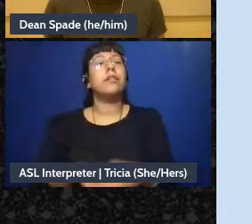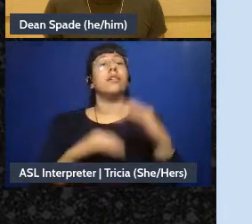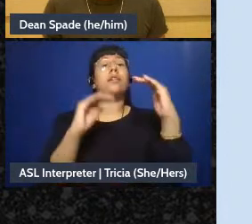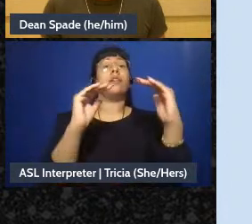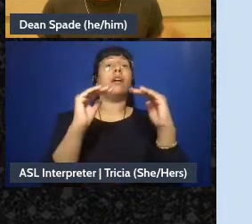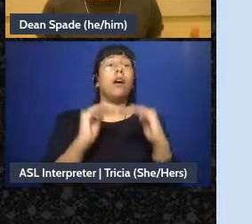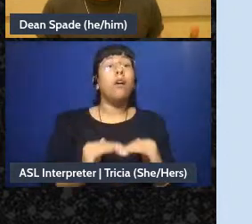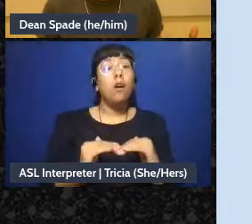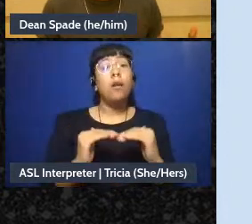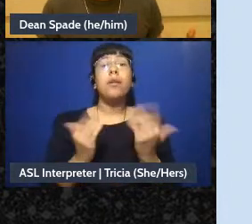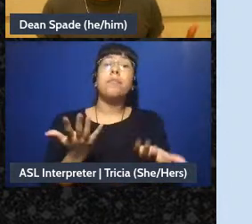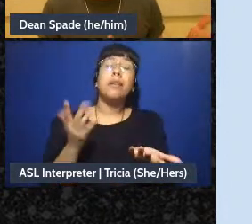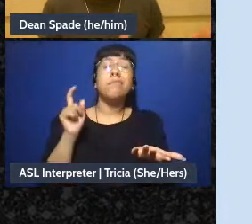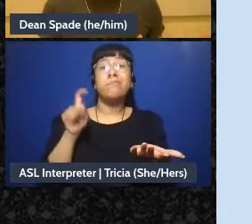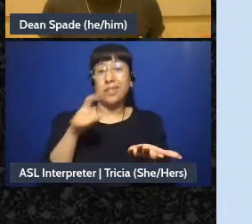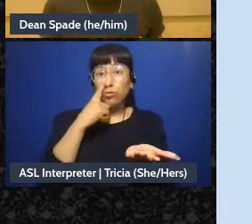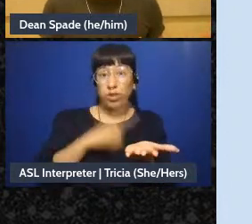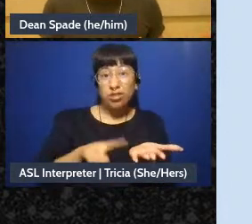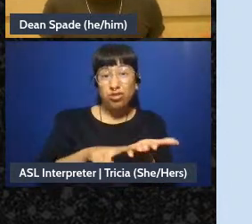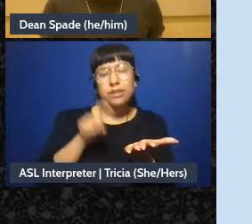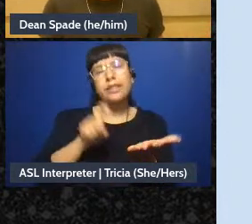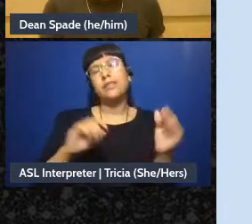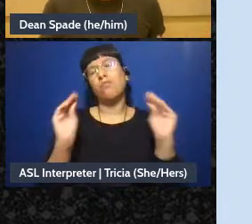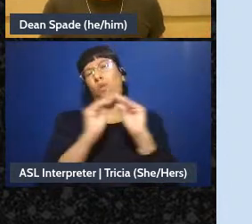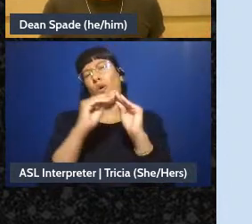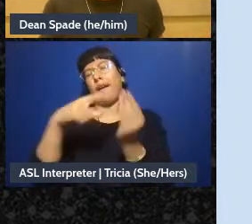or this proposal needs to go back to the drawing board for a new approach, like,